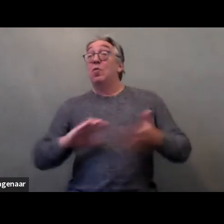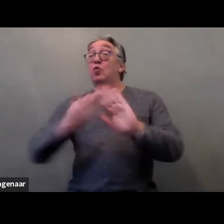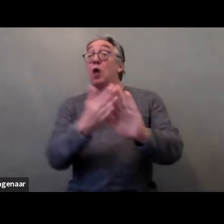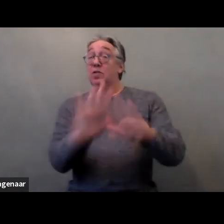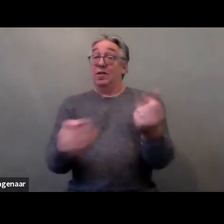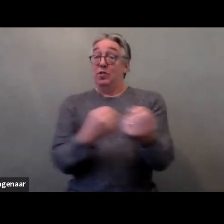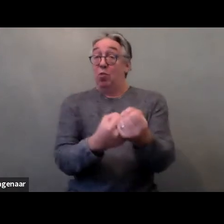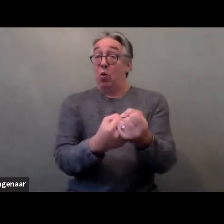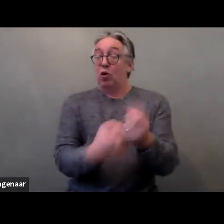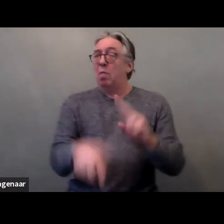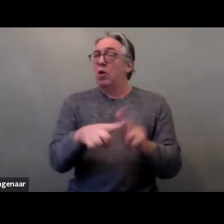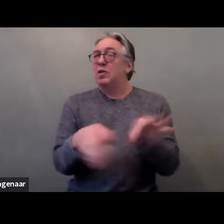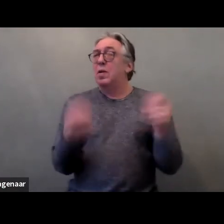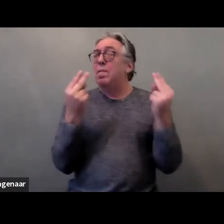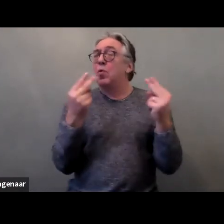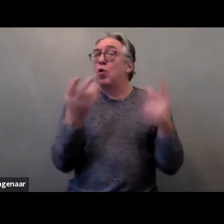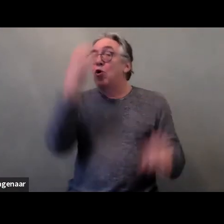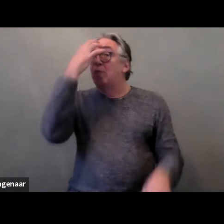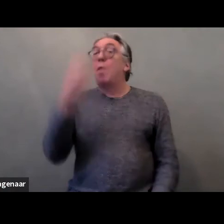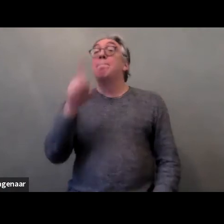that States are required to have a dedicated body